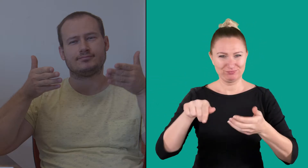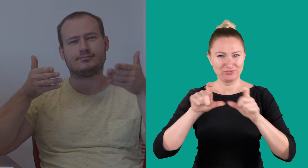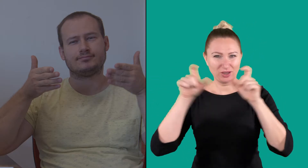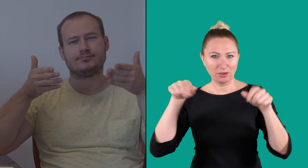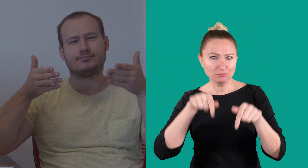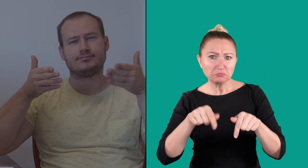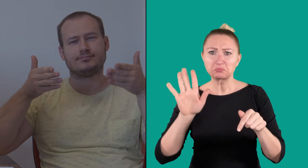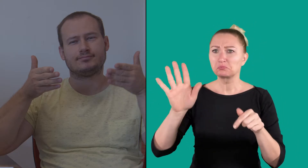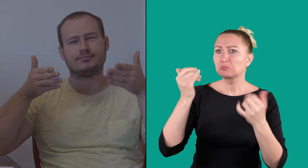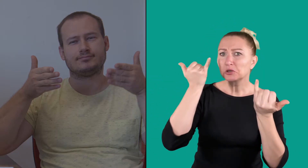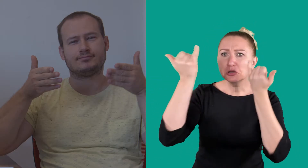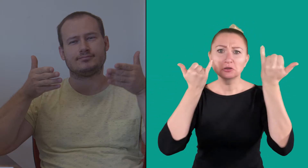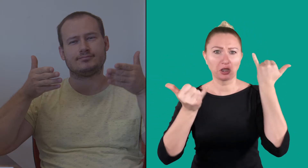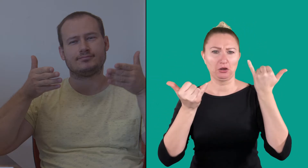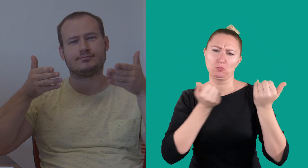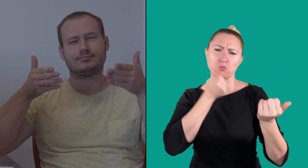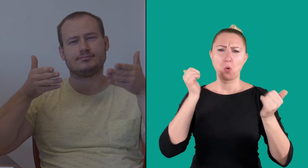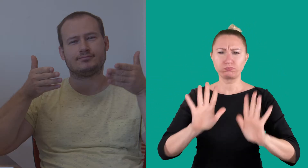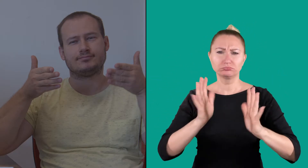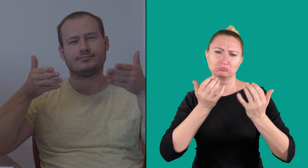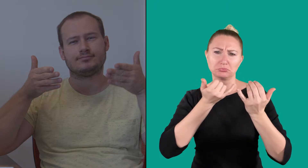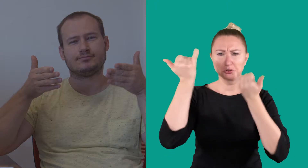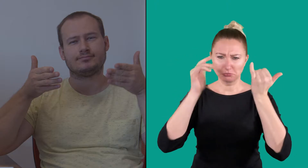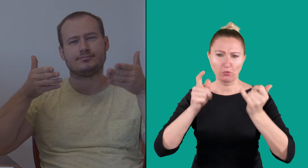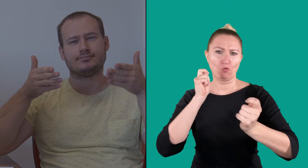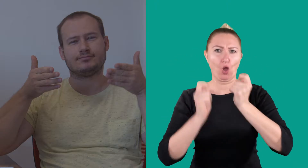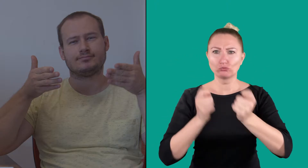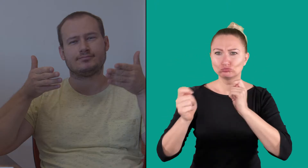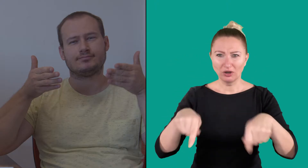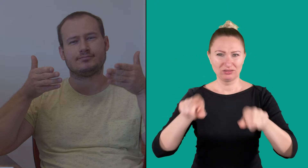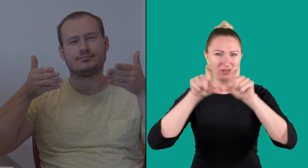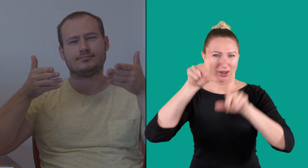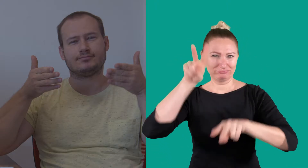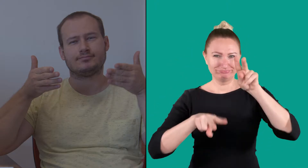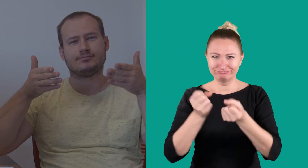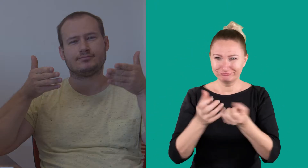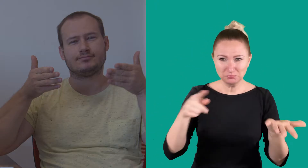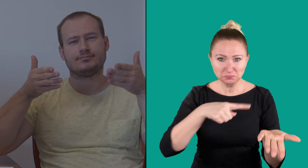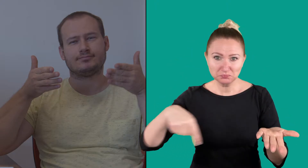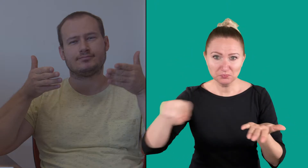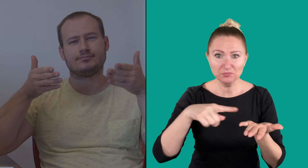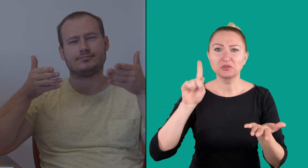they will roughly propose ideas on various topics.